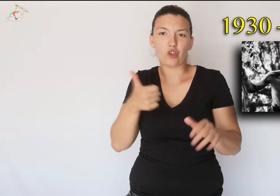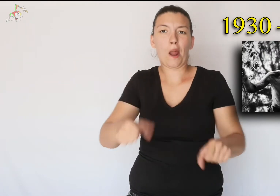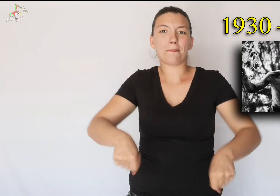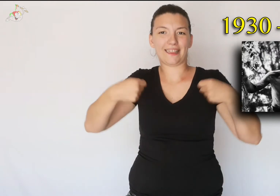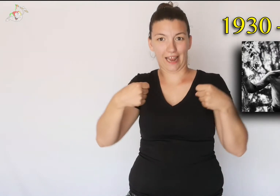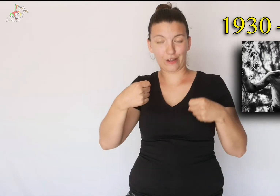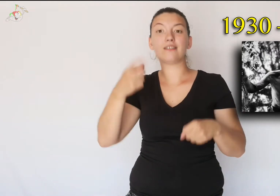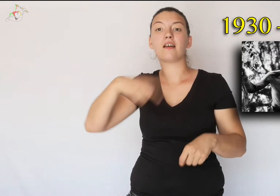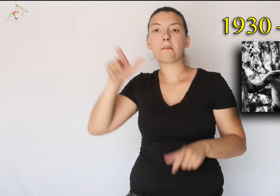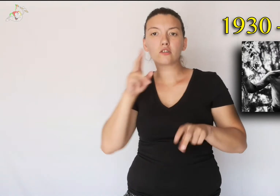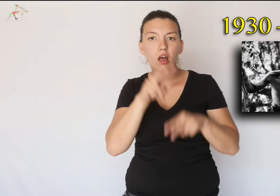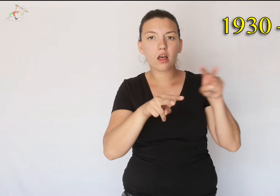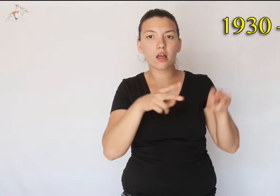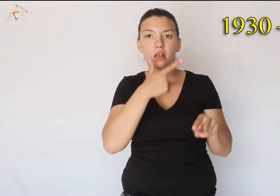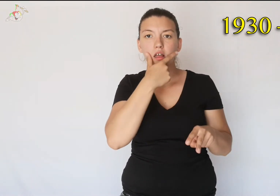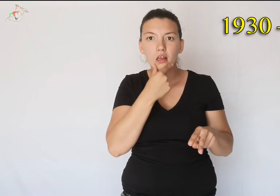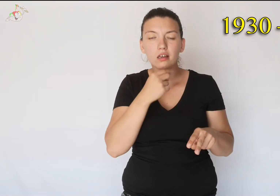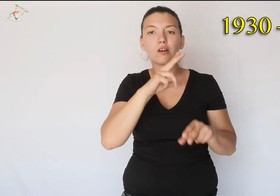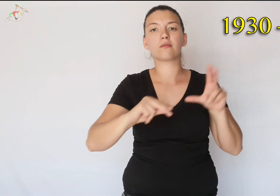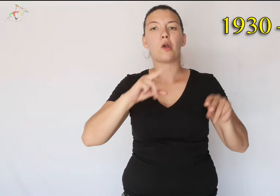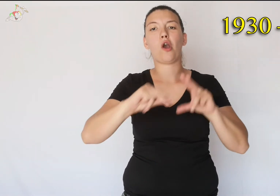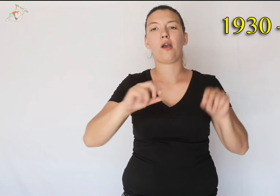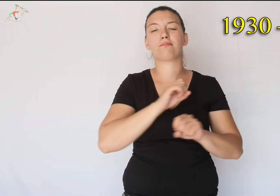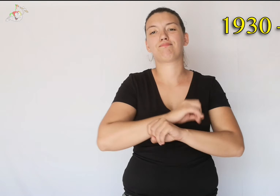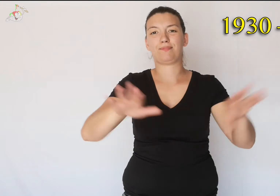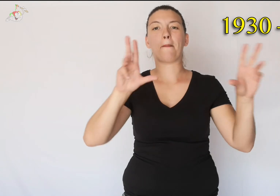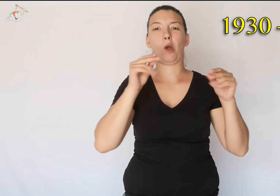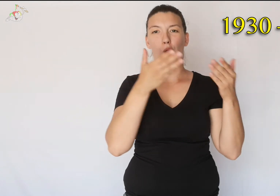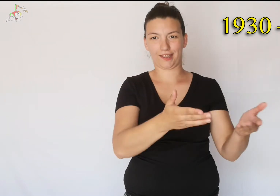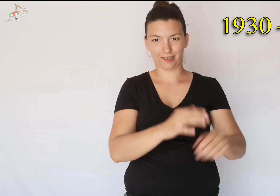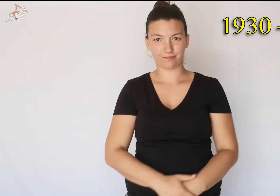and wears only something underneath that influenced people and from there the trend begins.